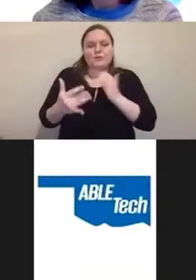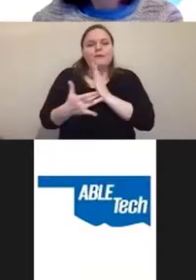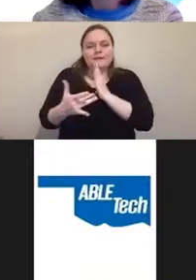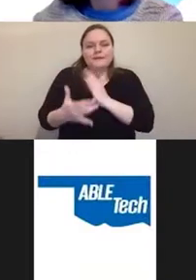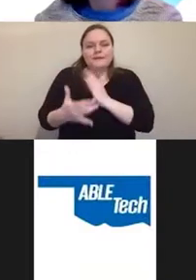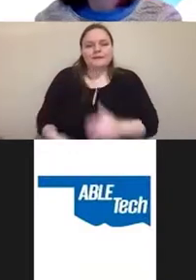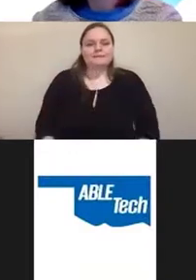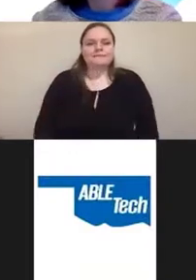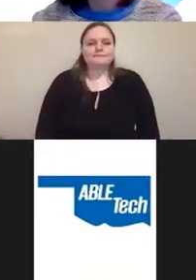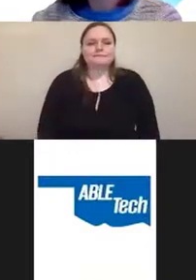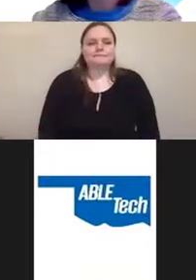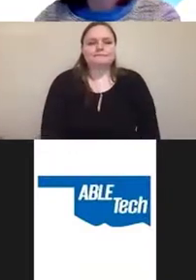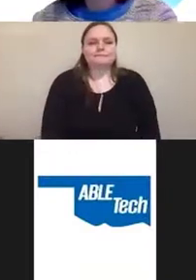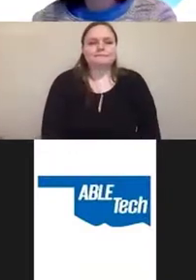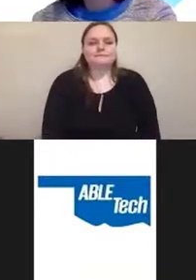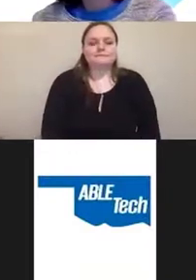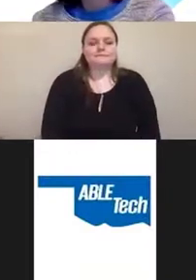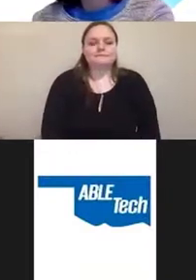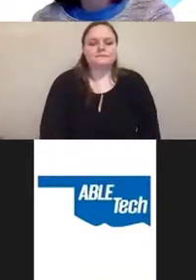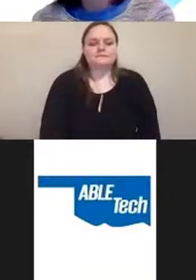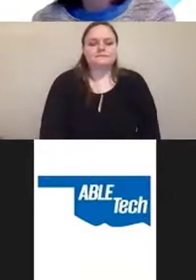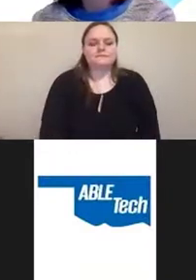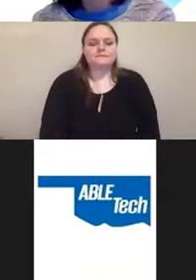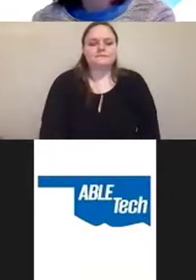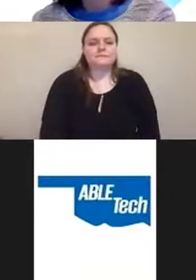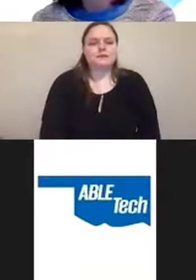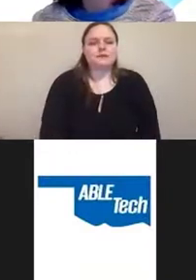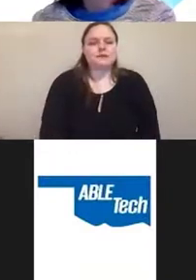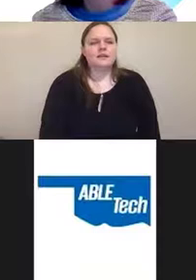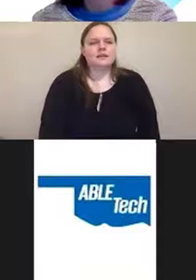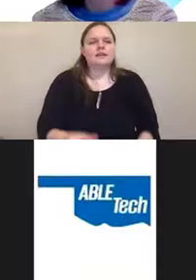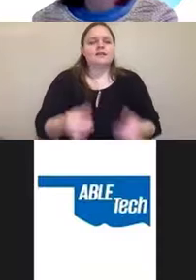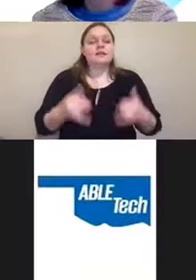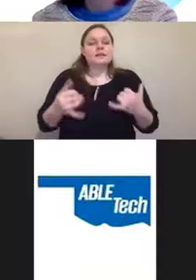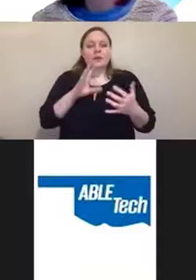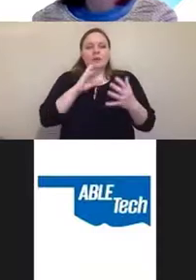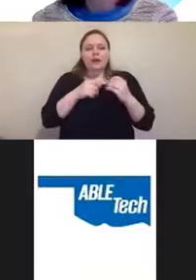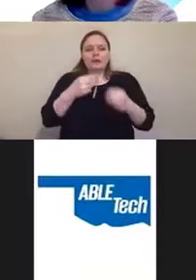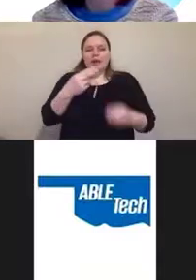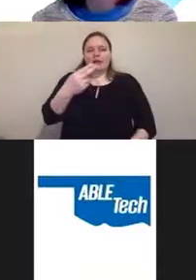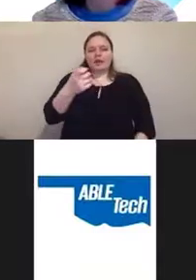OK, let's talk about header structure. So header structure is another thing that's really